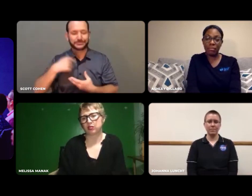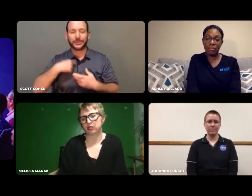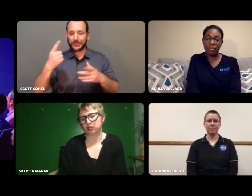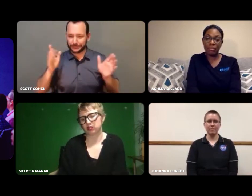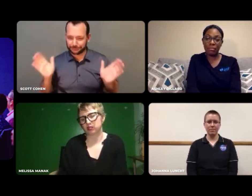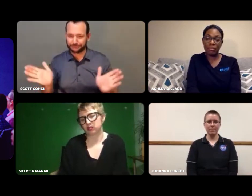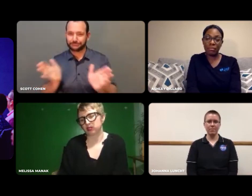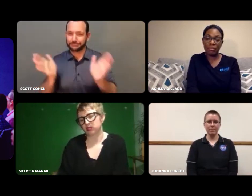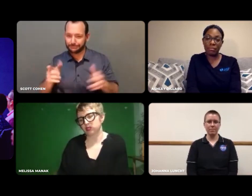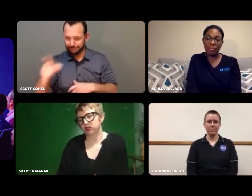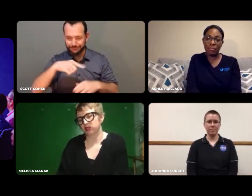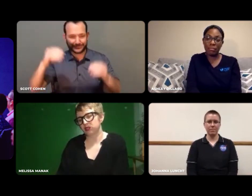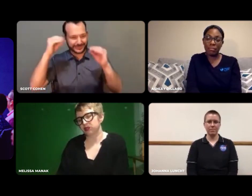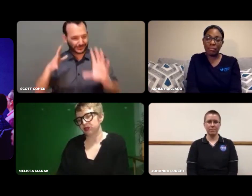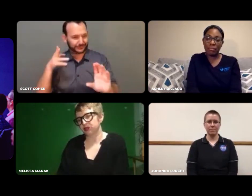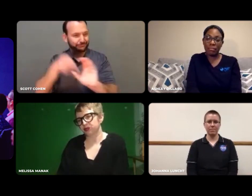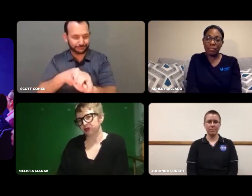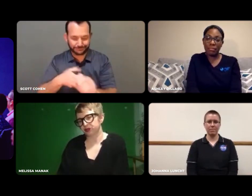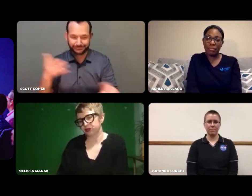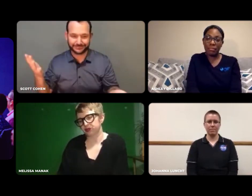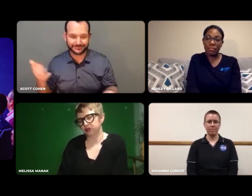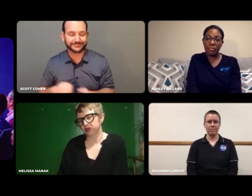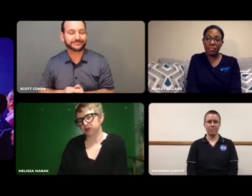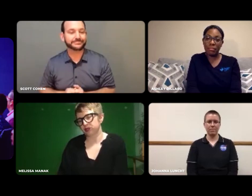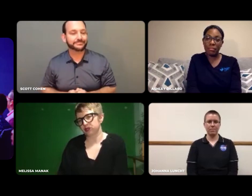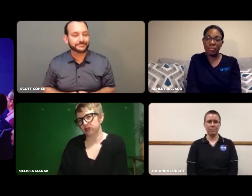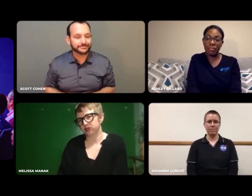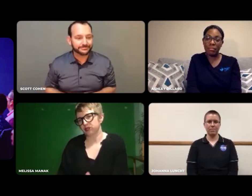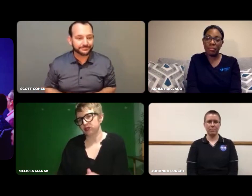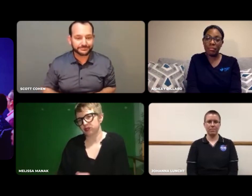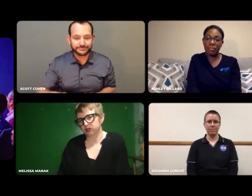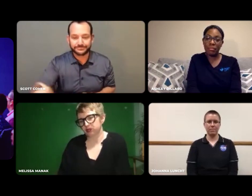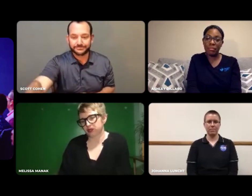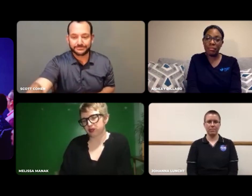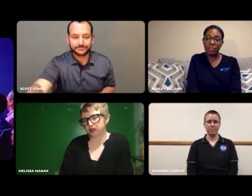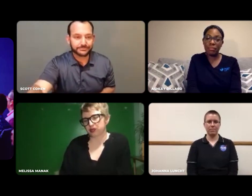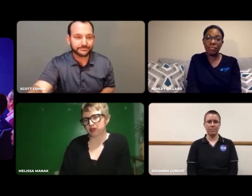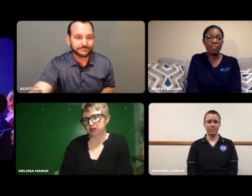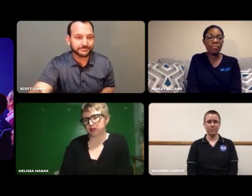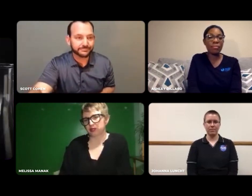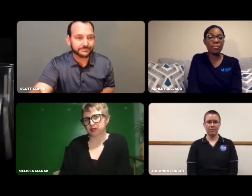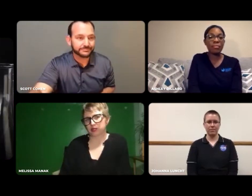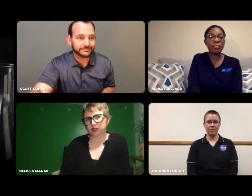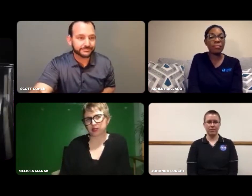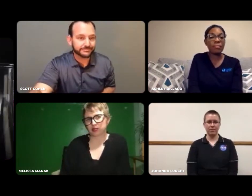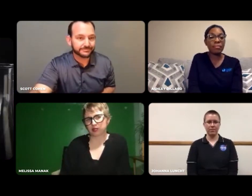That keeps you at the edge of your field. So I encourage you to join a professional organization.